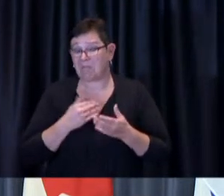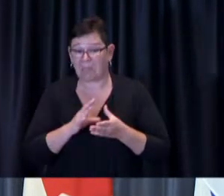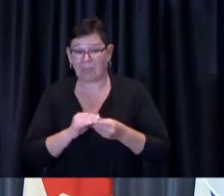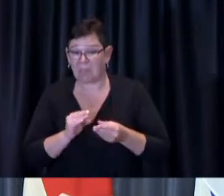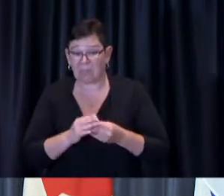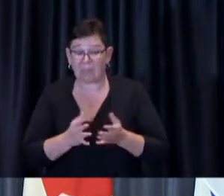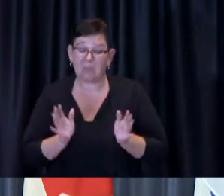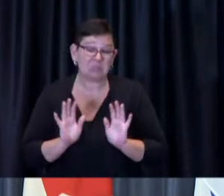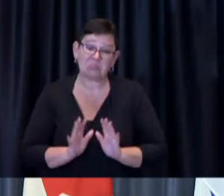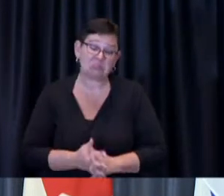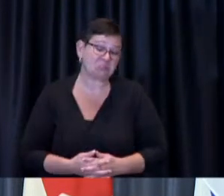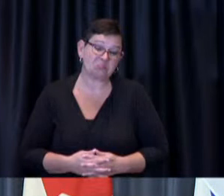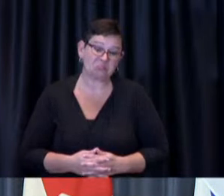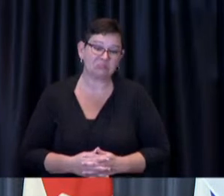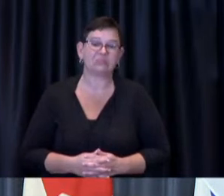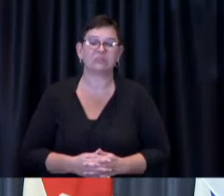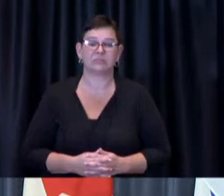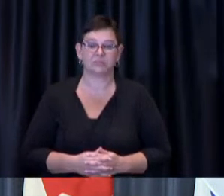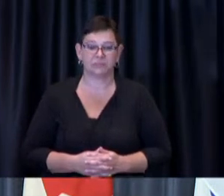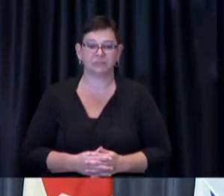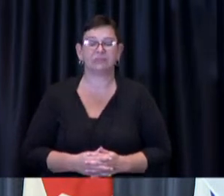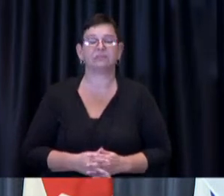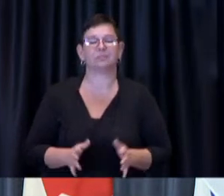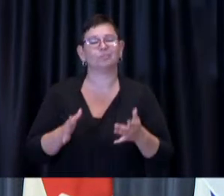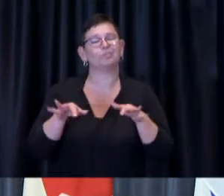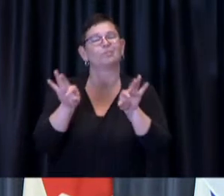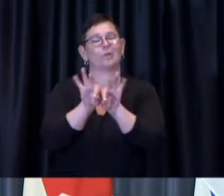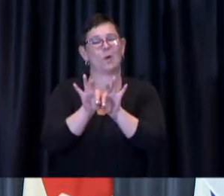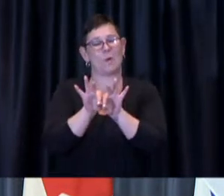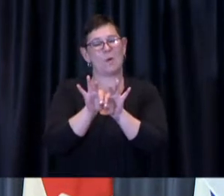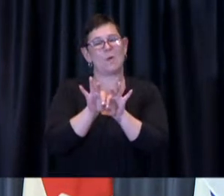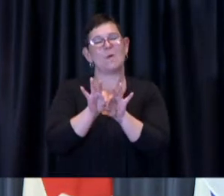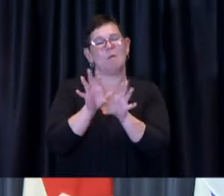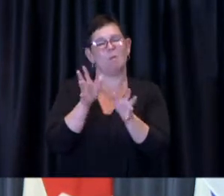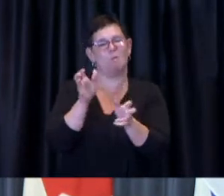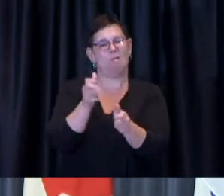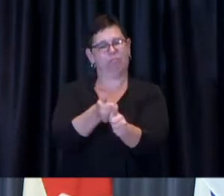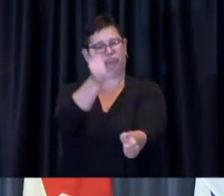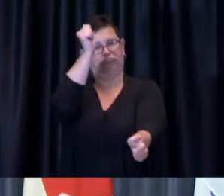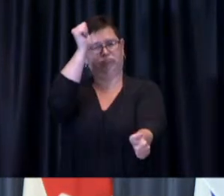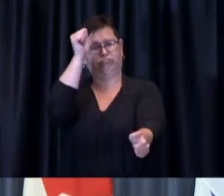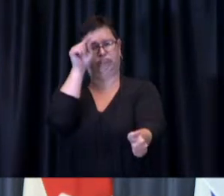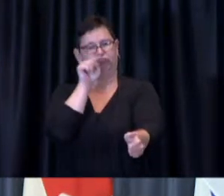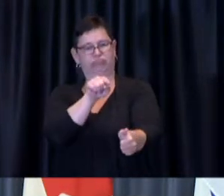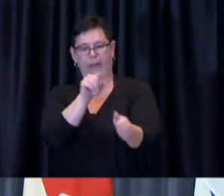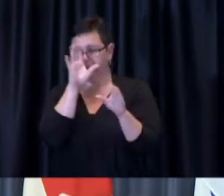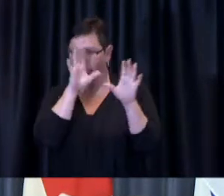we want to avoid any kind of confusion and i think David in your question you imply that